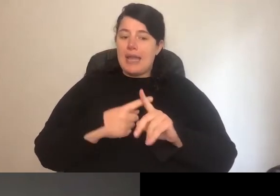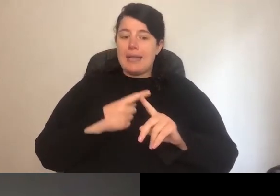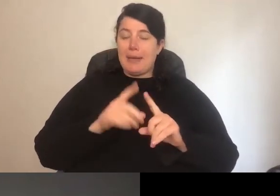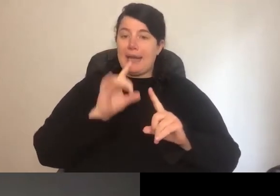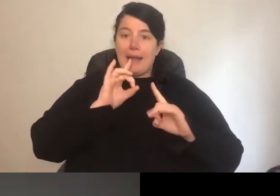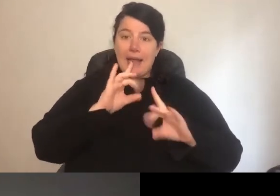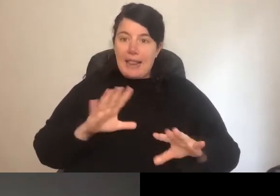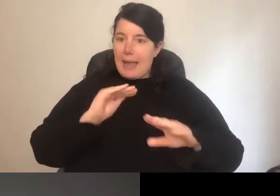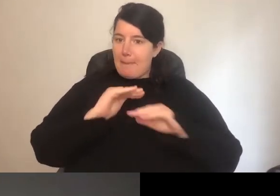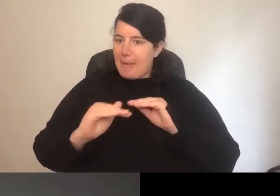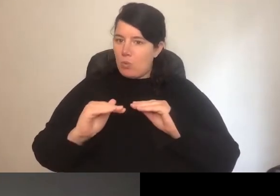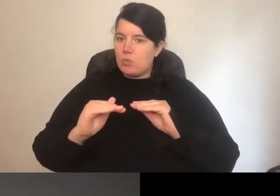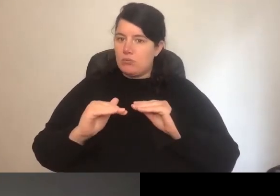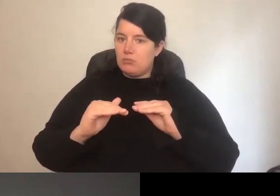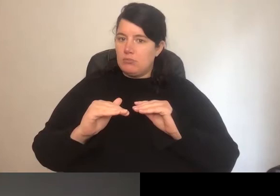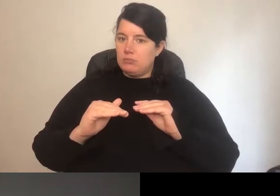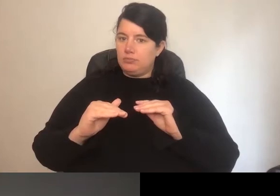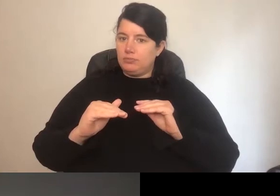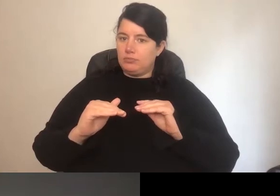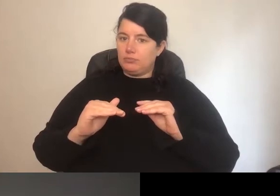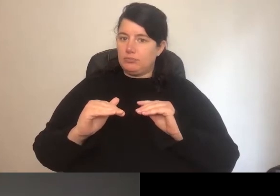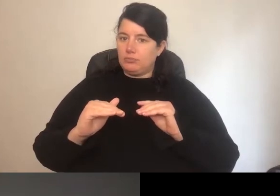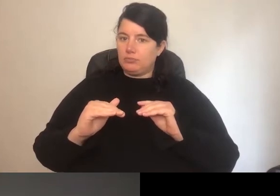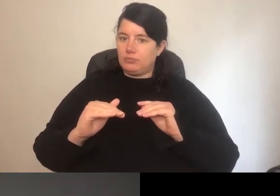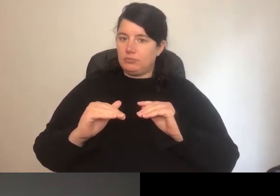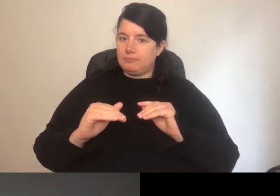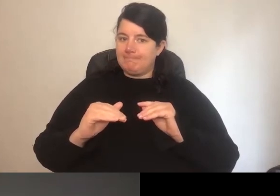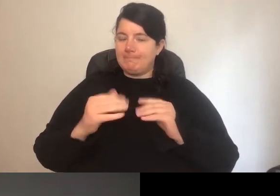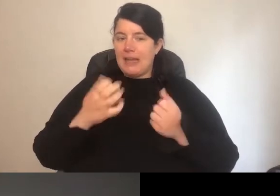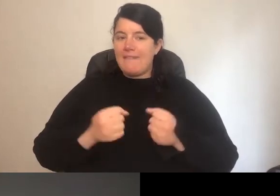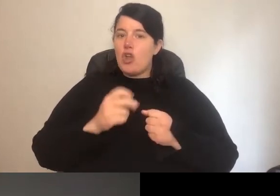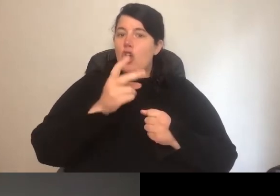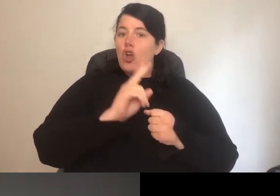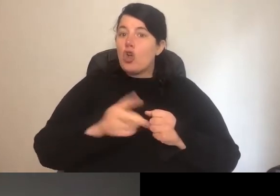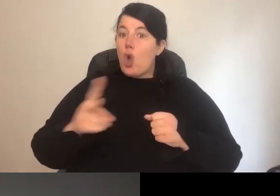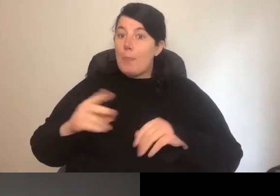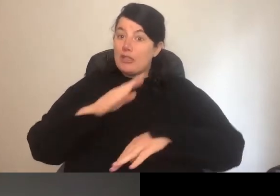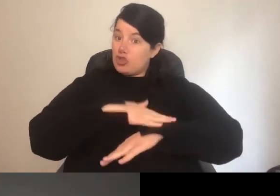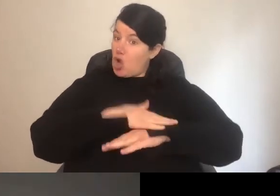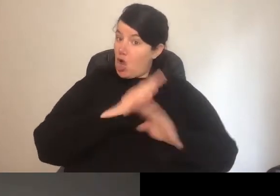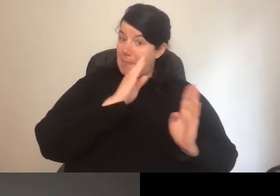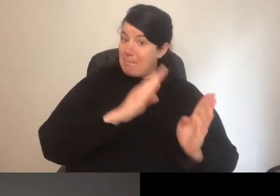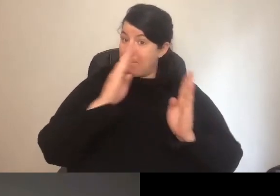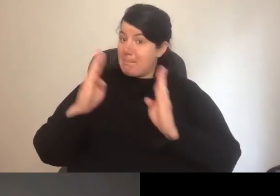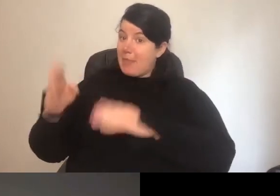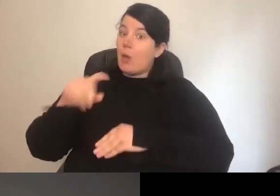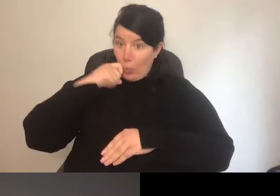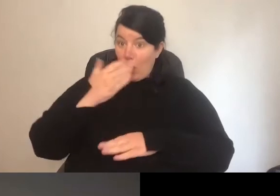clear, is there a common time window when you expect people to be online